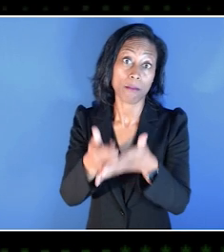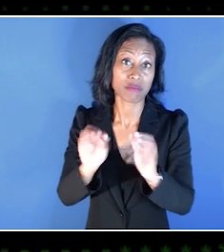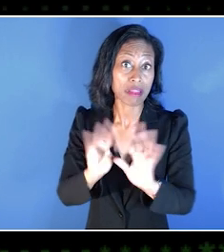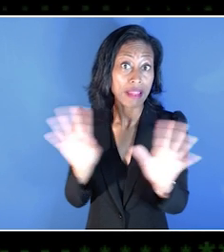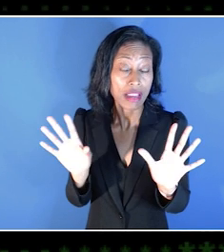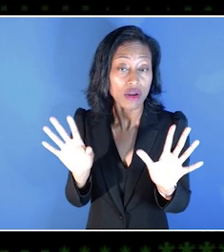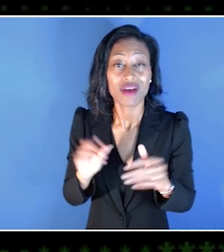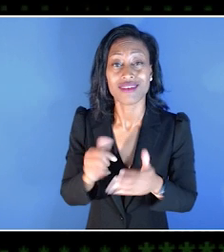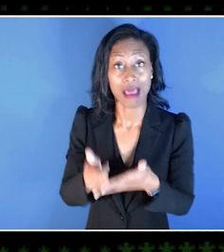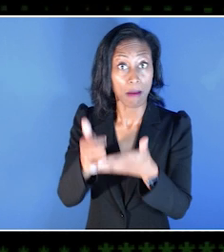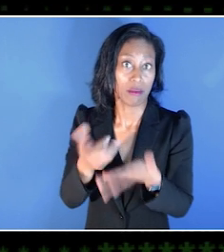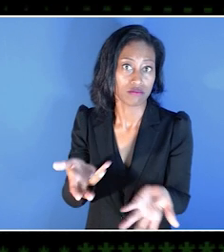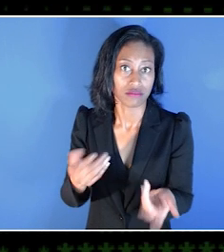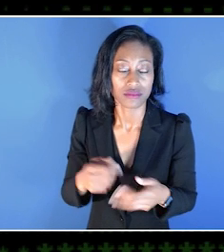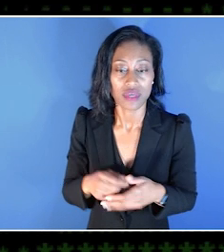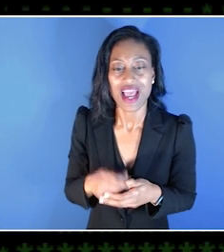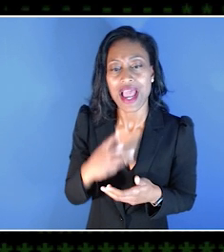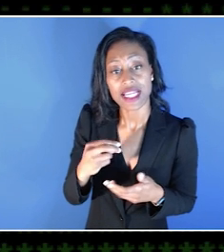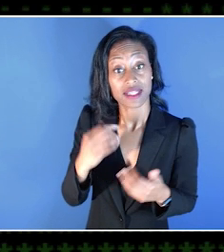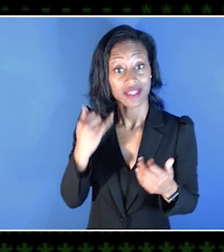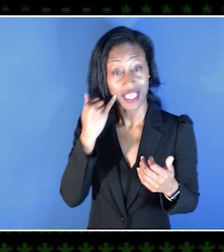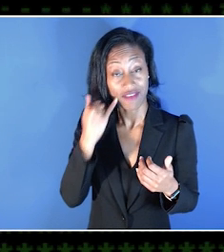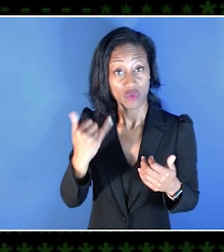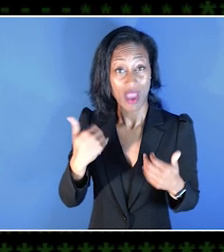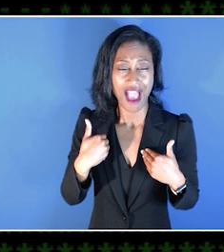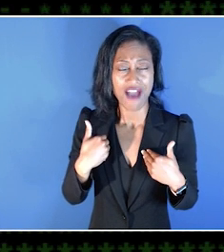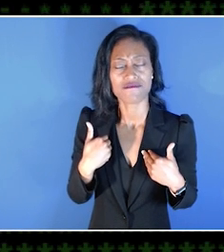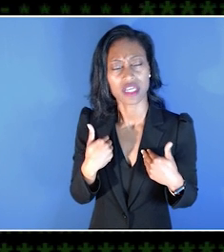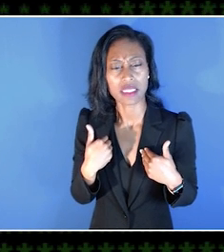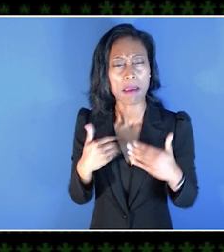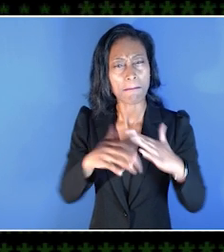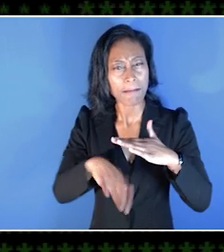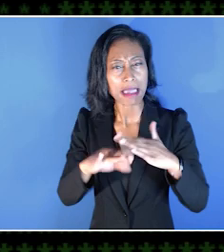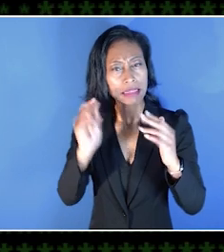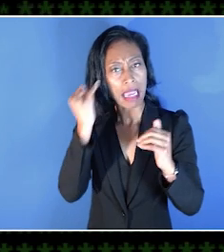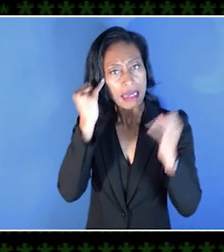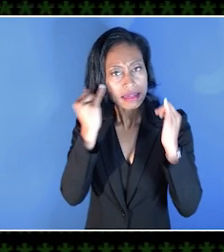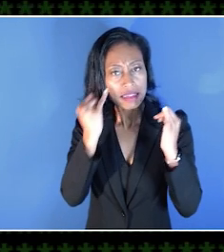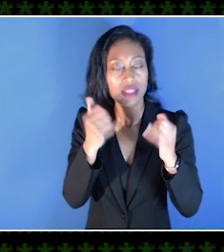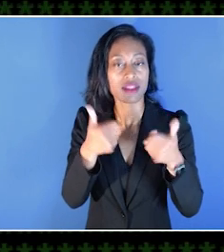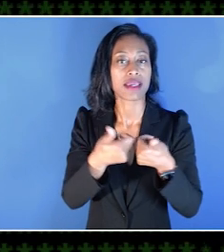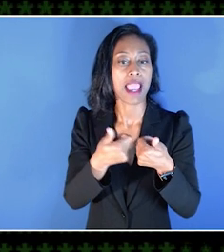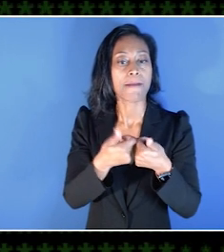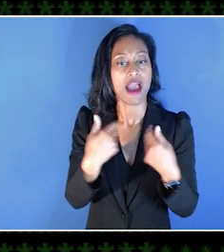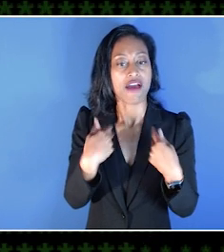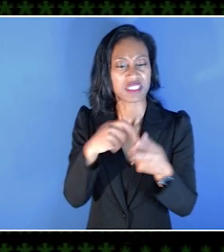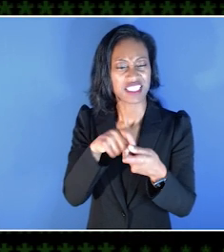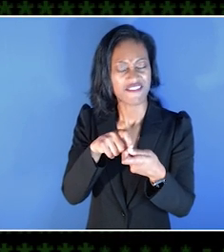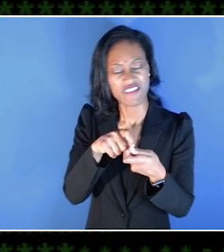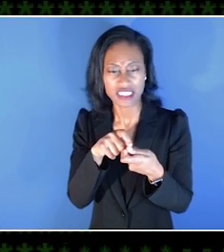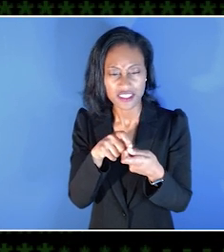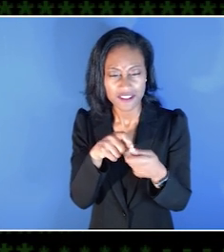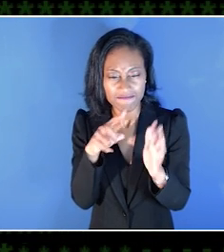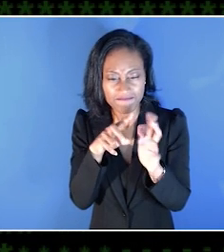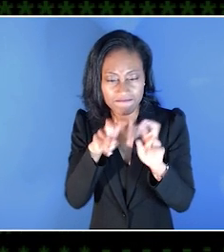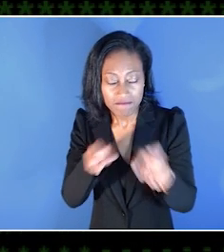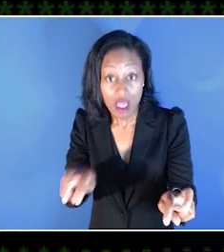And then kind of, once you've got that base kind of group of games, then you have some more specific considerations, I think, and that might come into this area of disability.